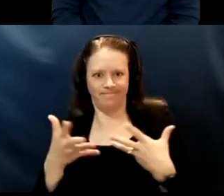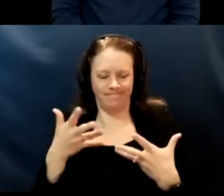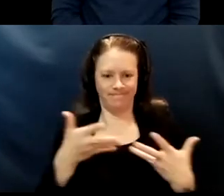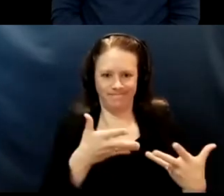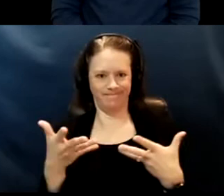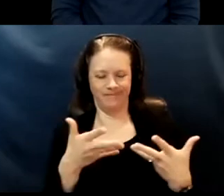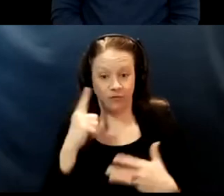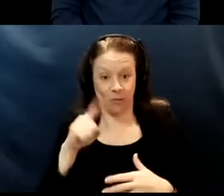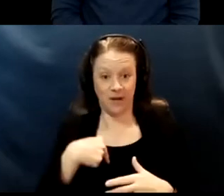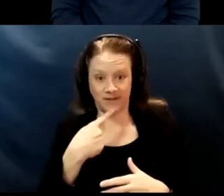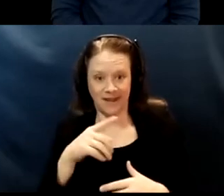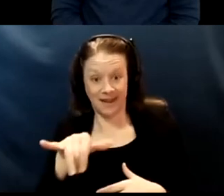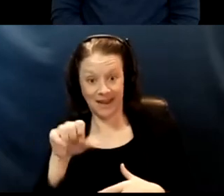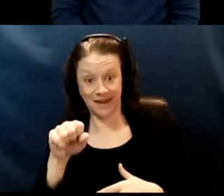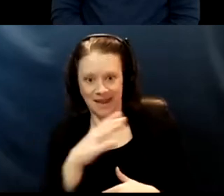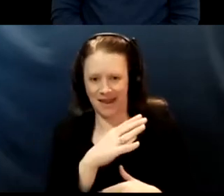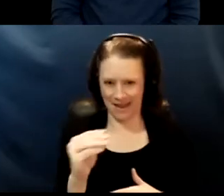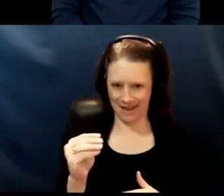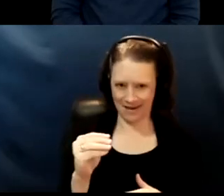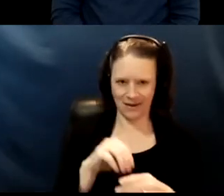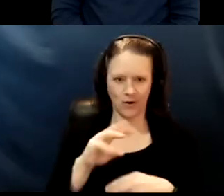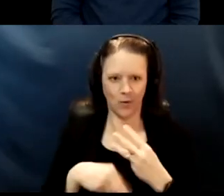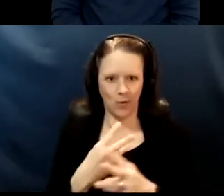yeah stand in a world where there are so few vaccines